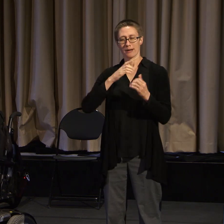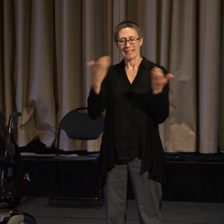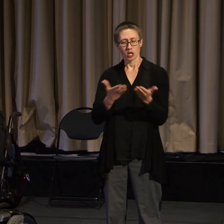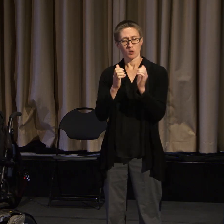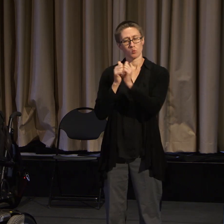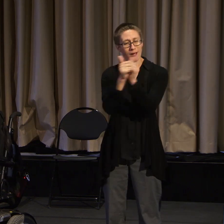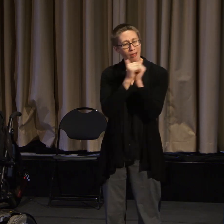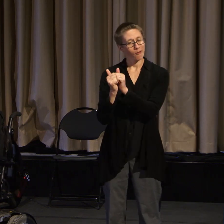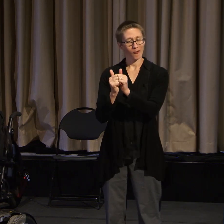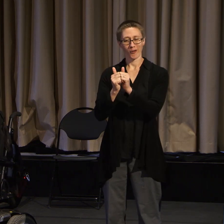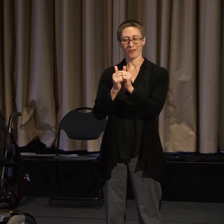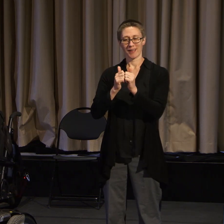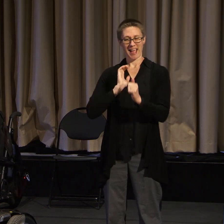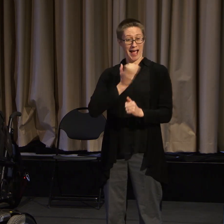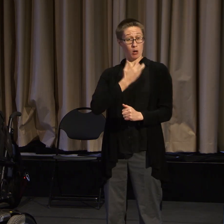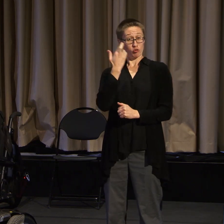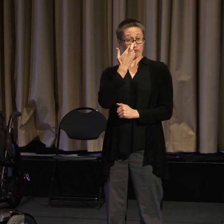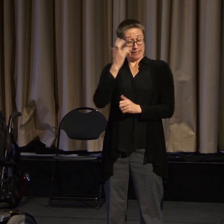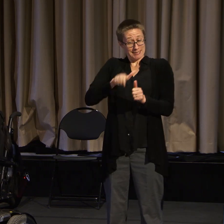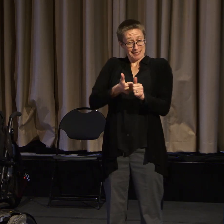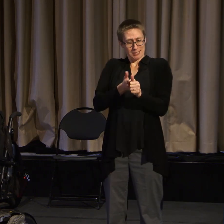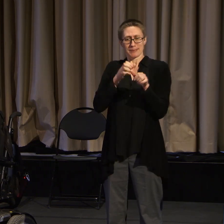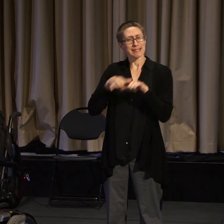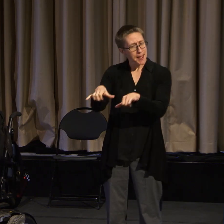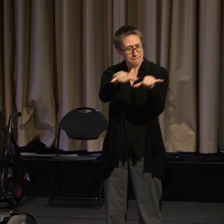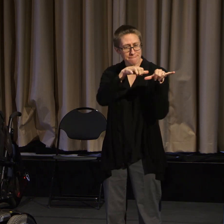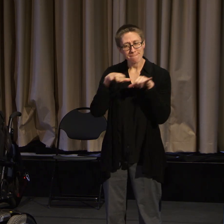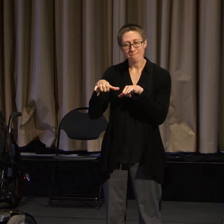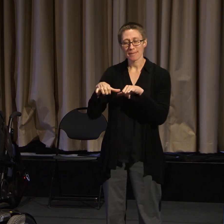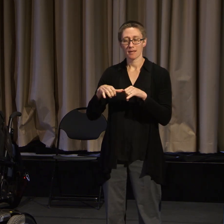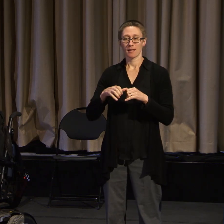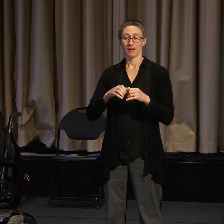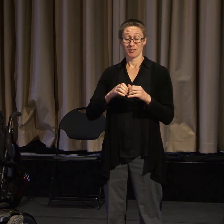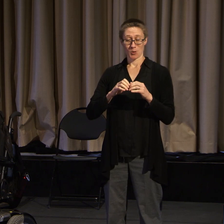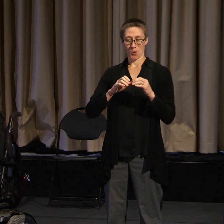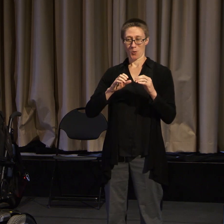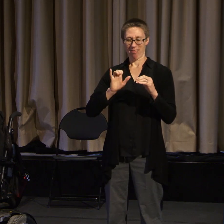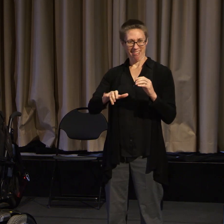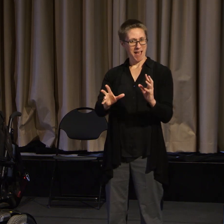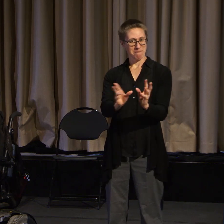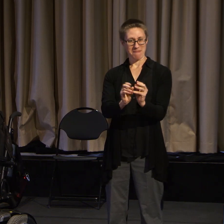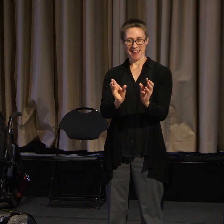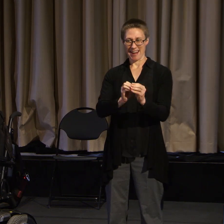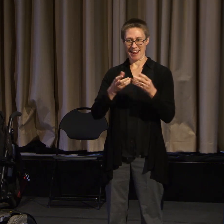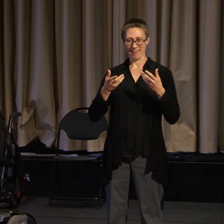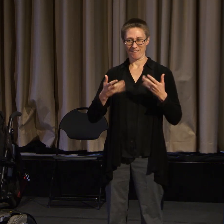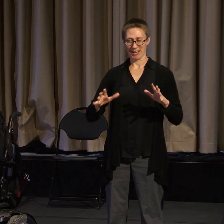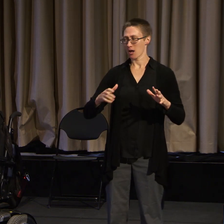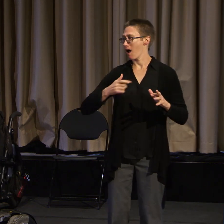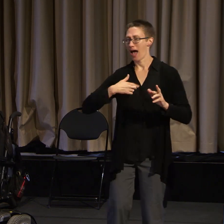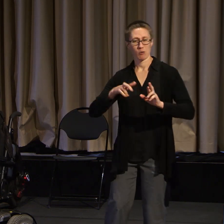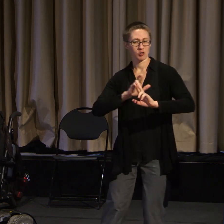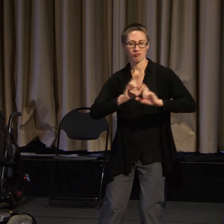So after that meeting, I think I was ready to roll through some walls and kicked some major butt.